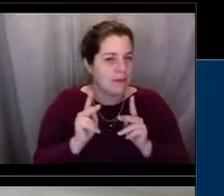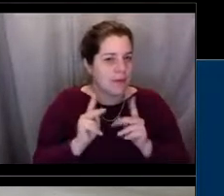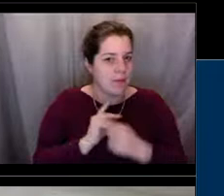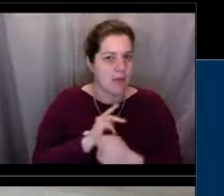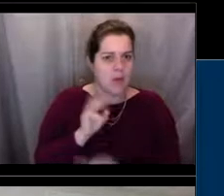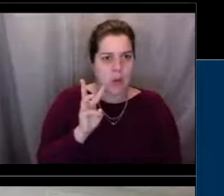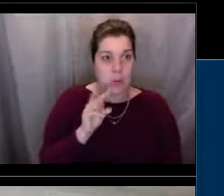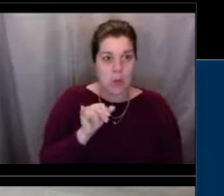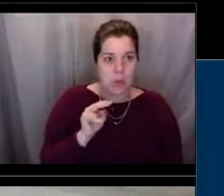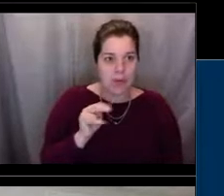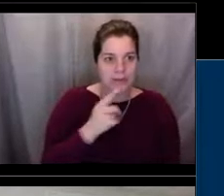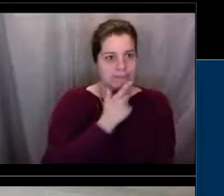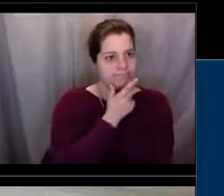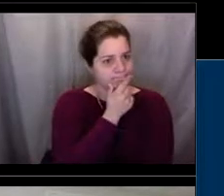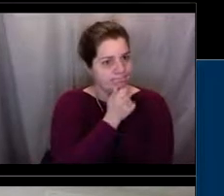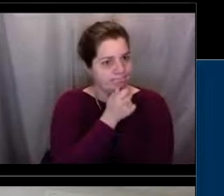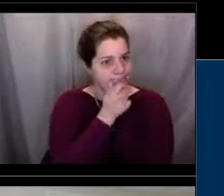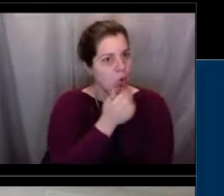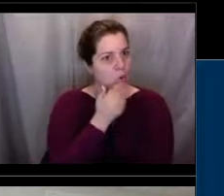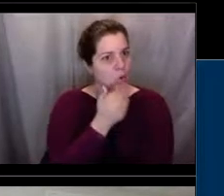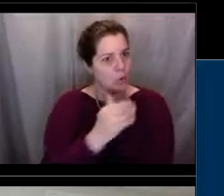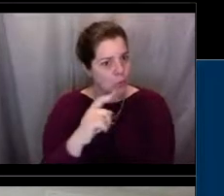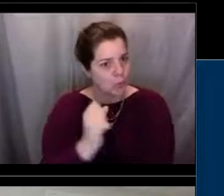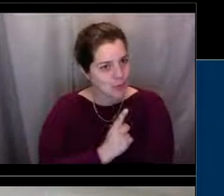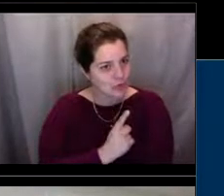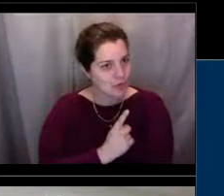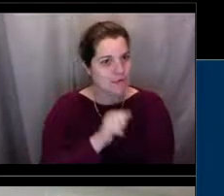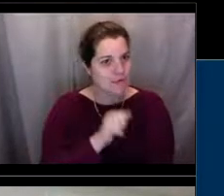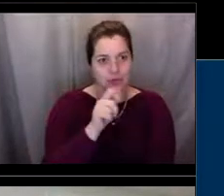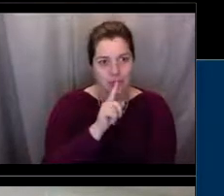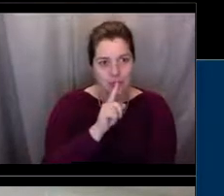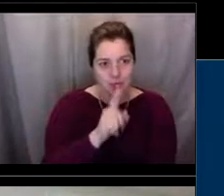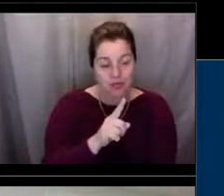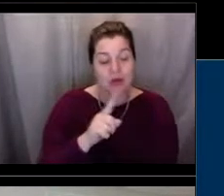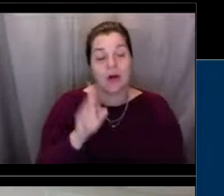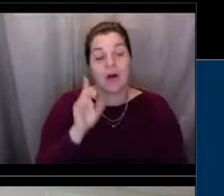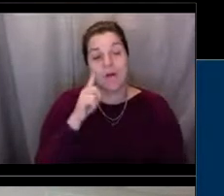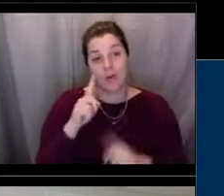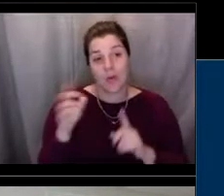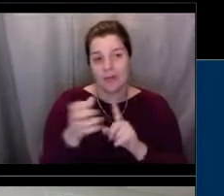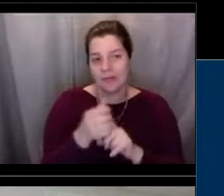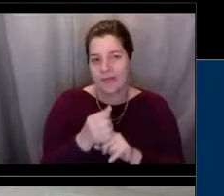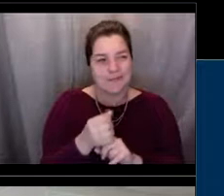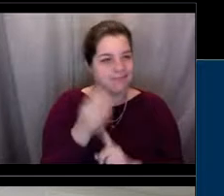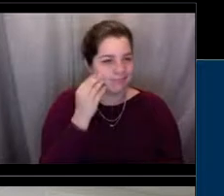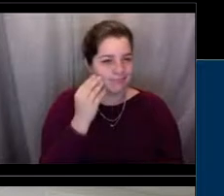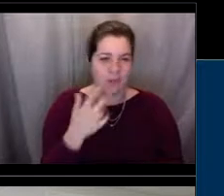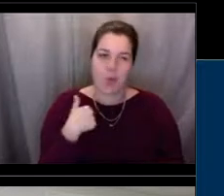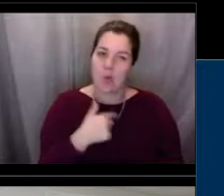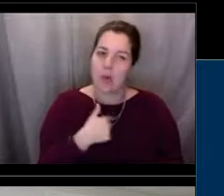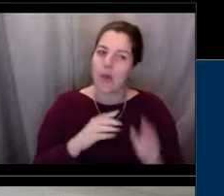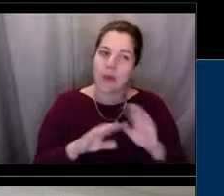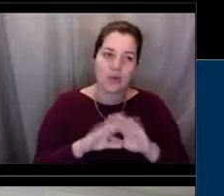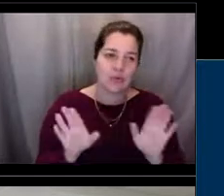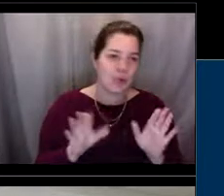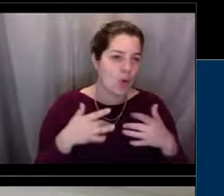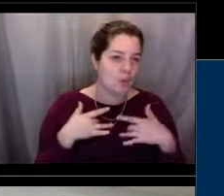because I don't know, but as far as arrest, we don't want to arrest a lot of people for fisheries violations.